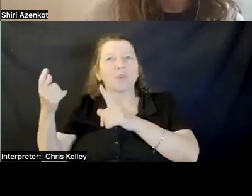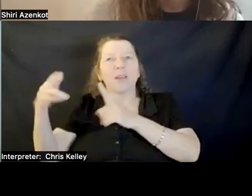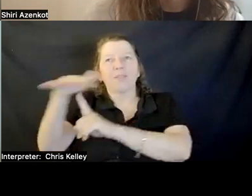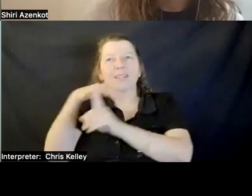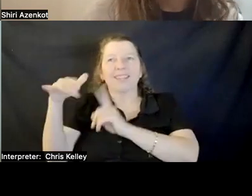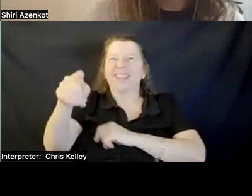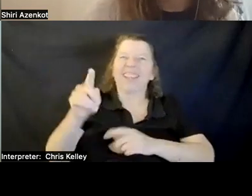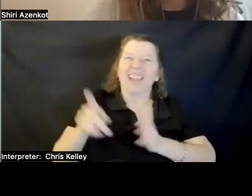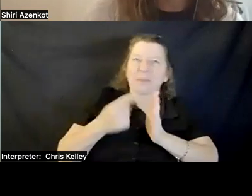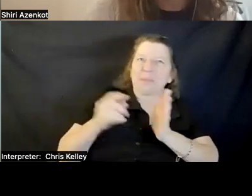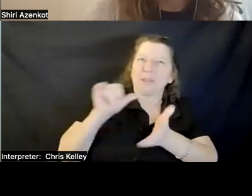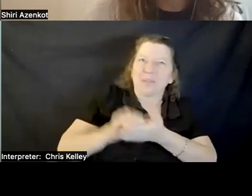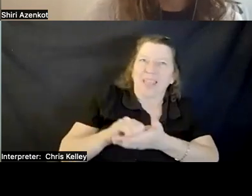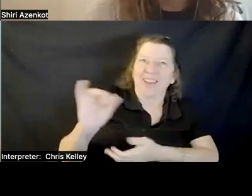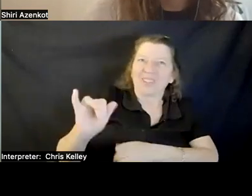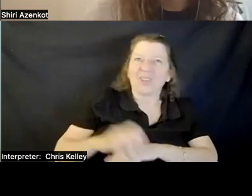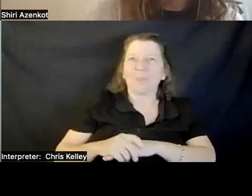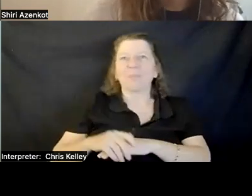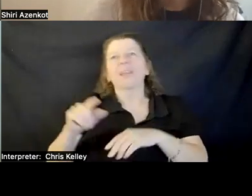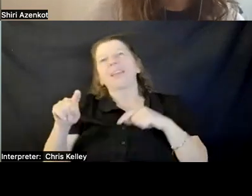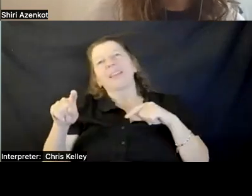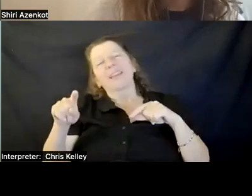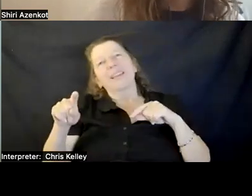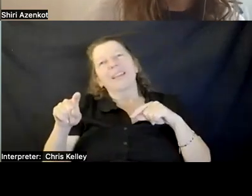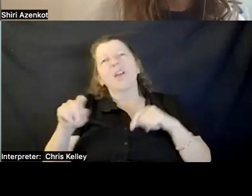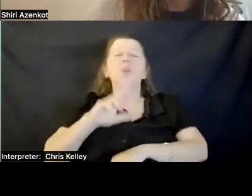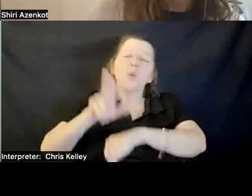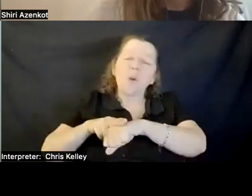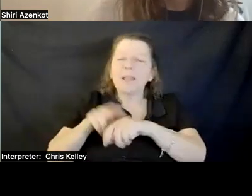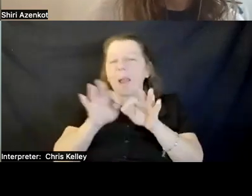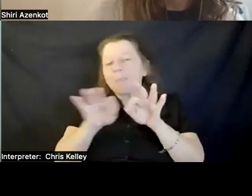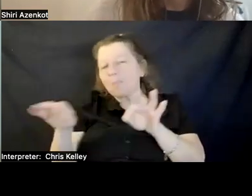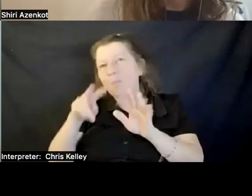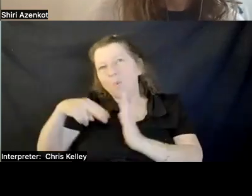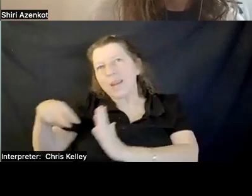Shiri: Oh yeah? Carin: Yeah. I normally read, but I sometimes have this on.